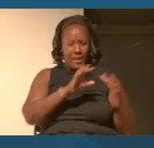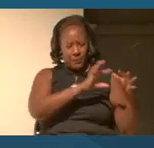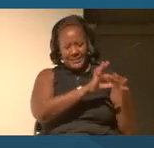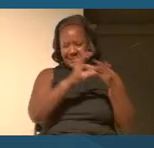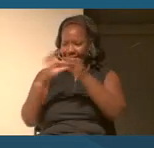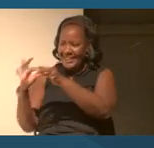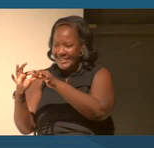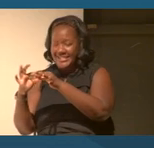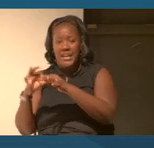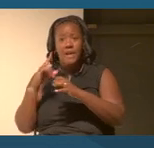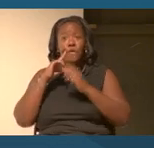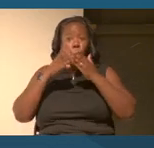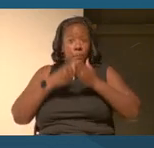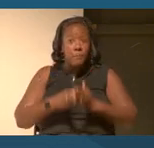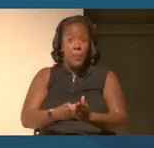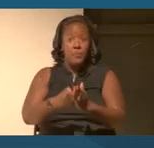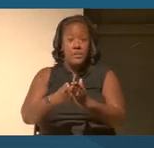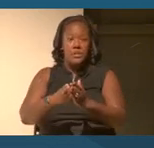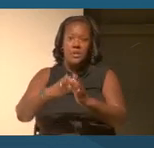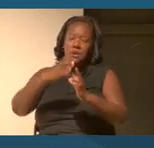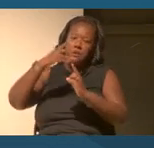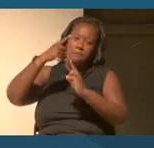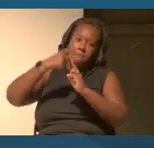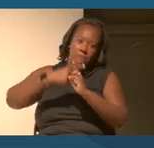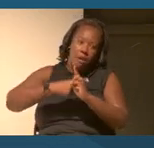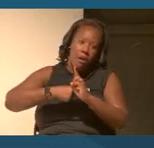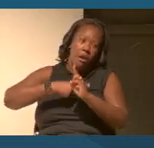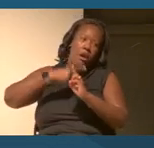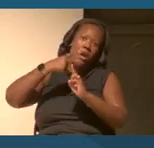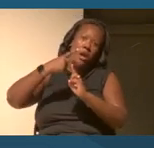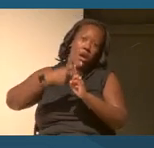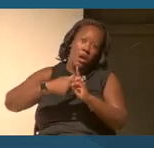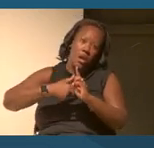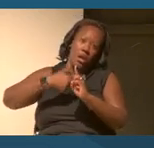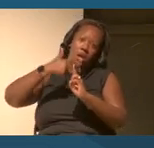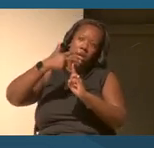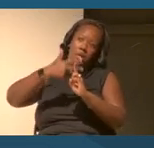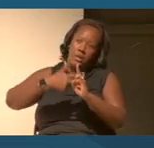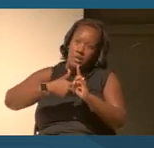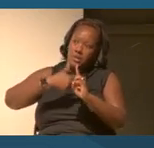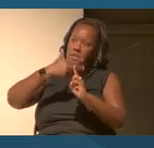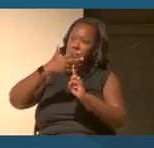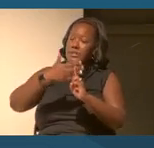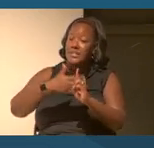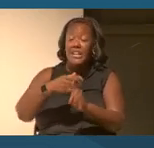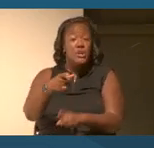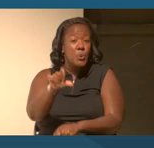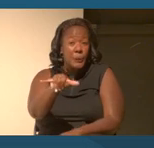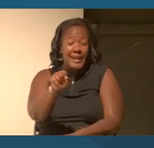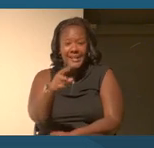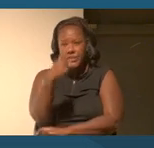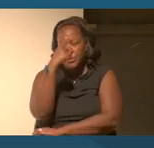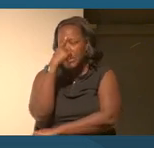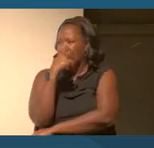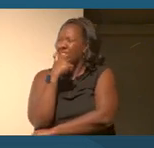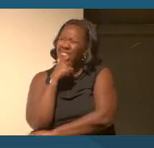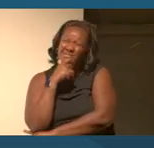And what you have is yes, it sounds like it's emptied of emotion.